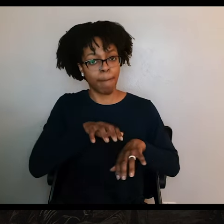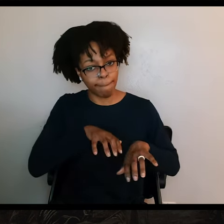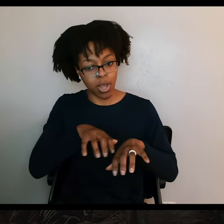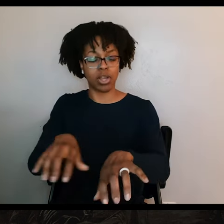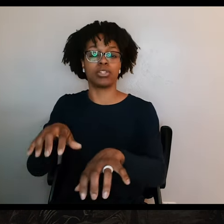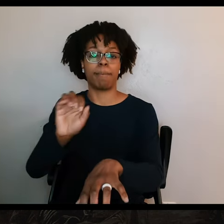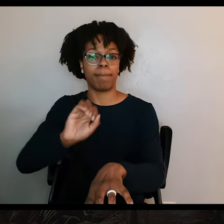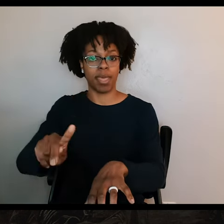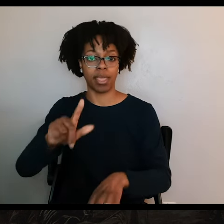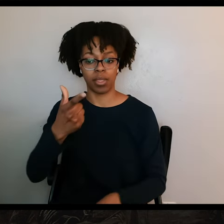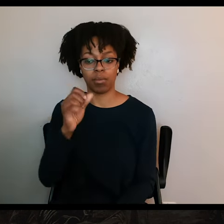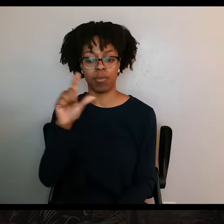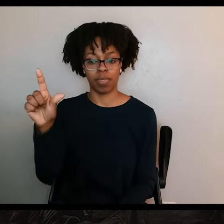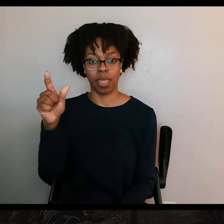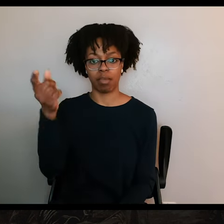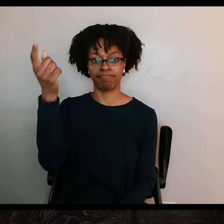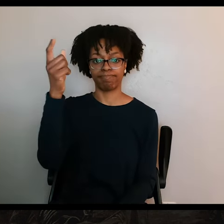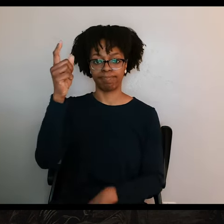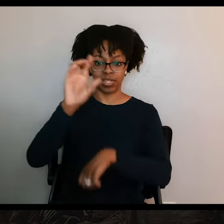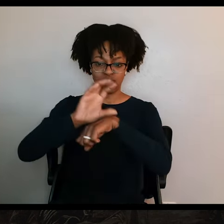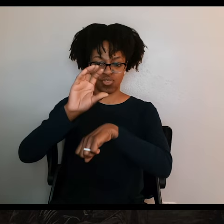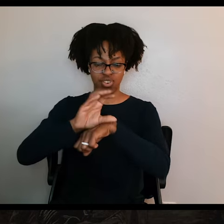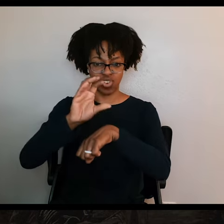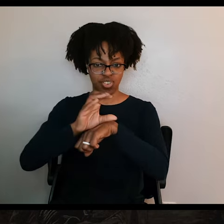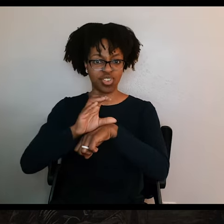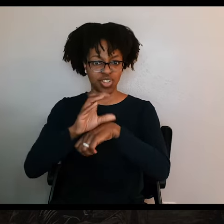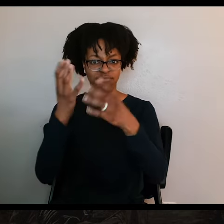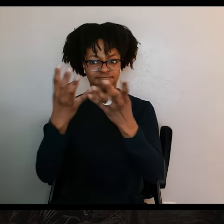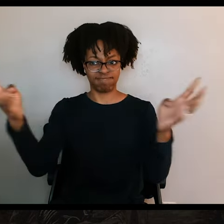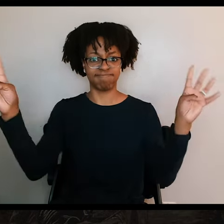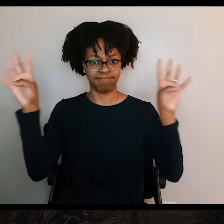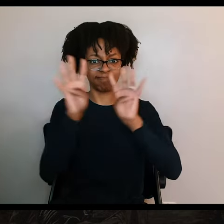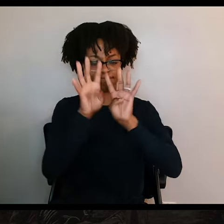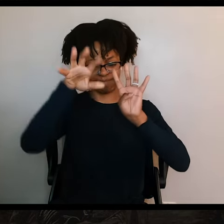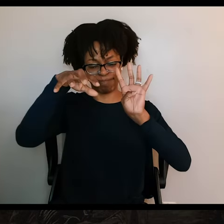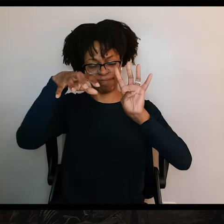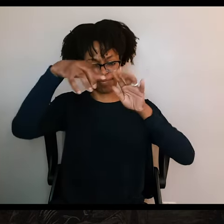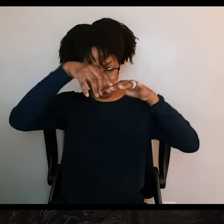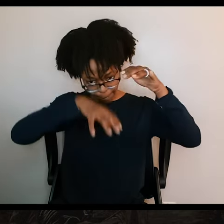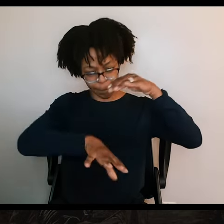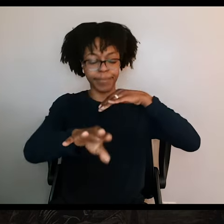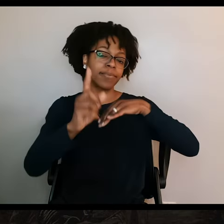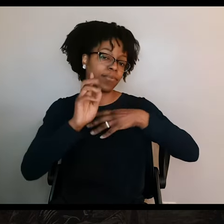where they were put into prison here in the church at the Presidio. And it took another three days to move all the wounded